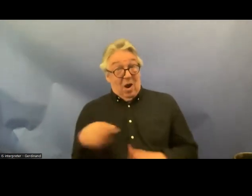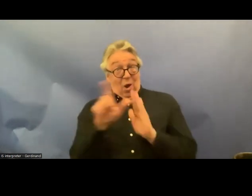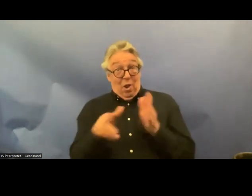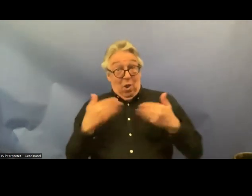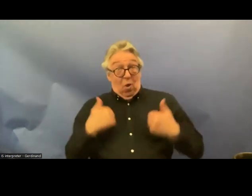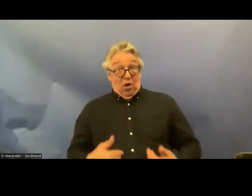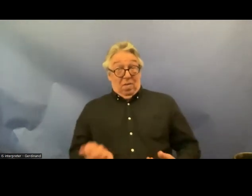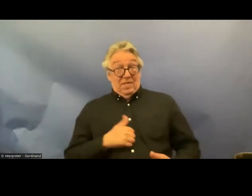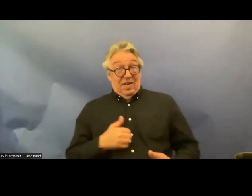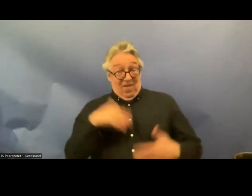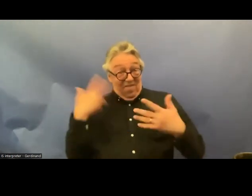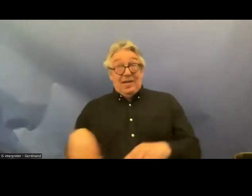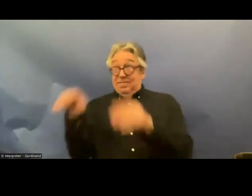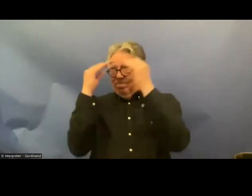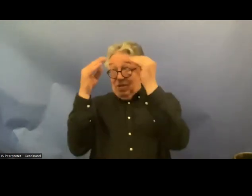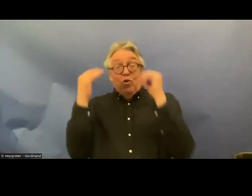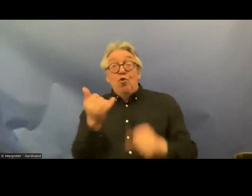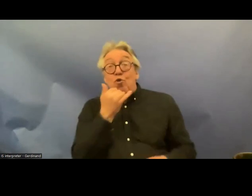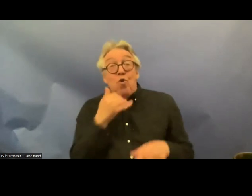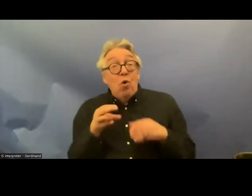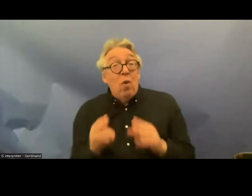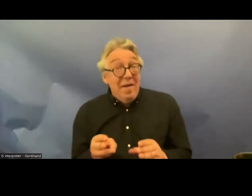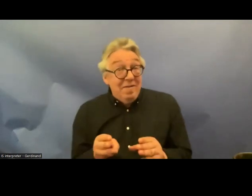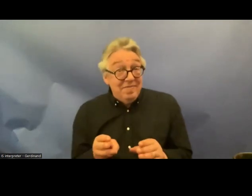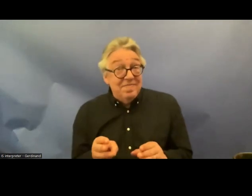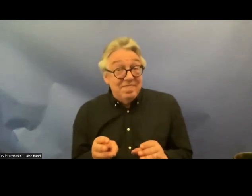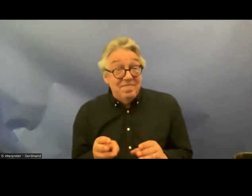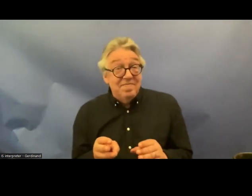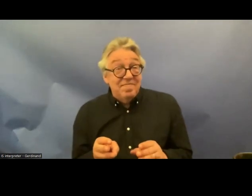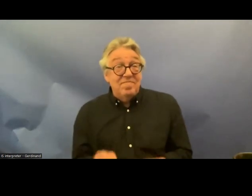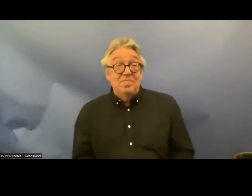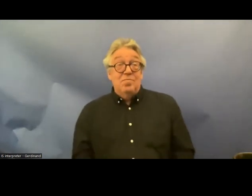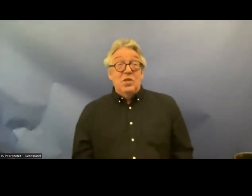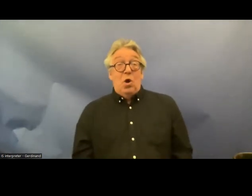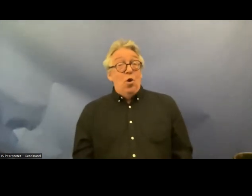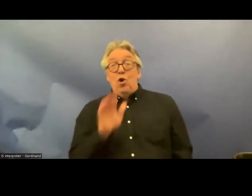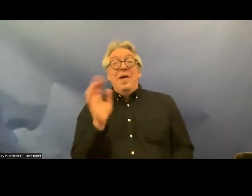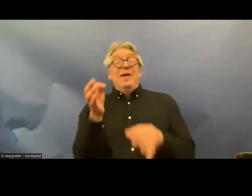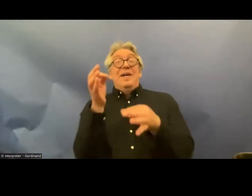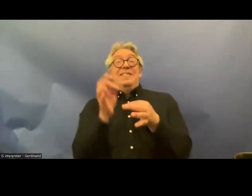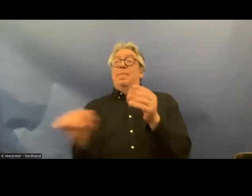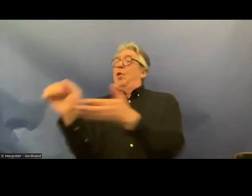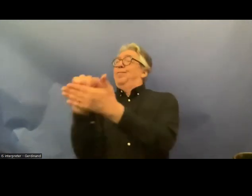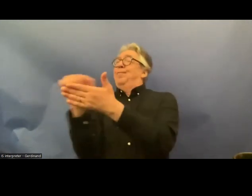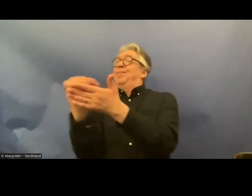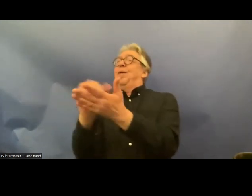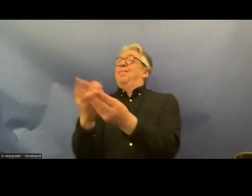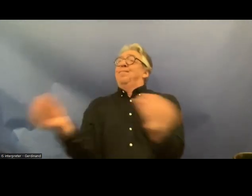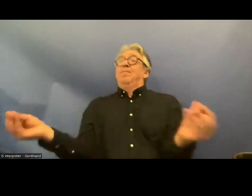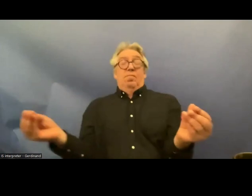thinking about uh about these issues and it's not simple to get over this um then